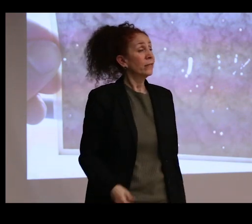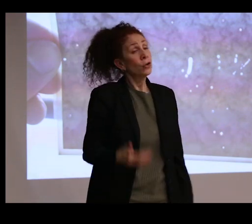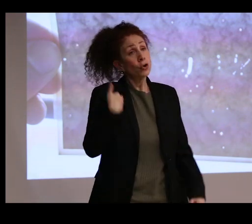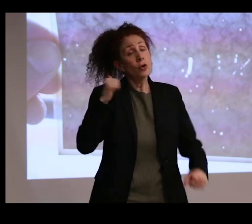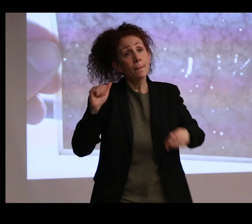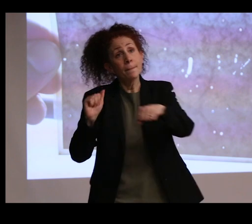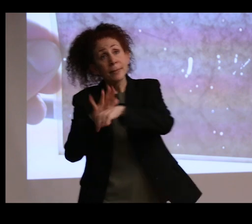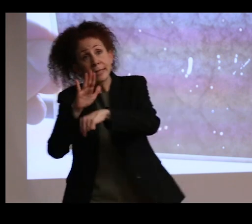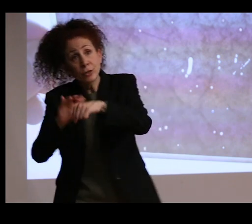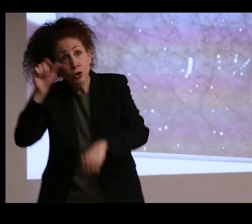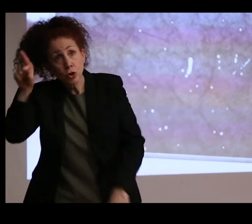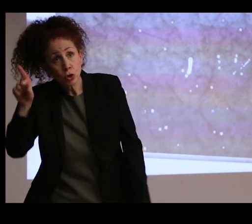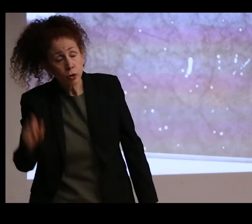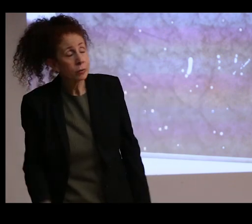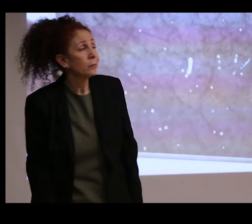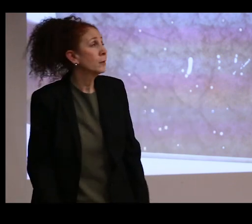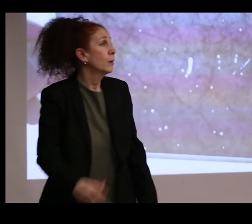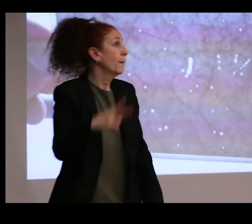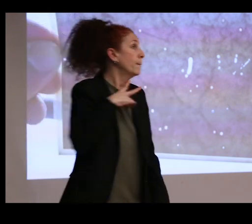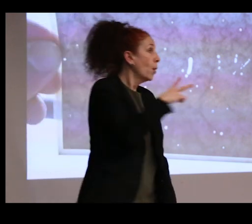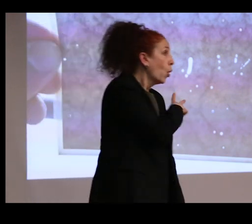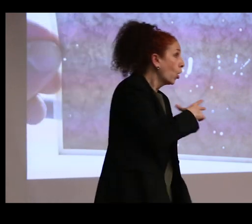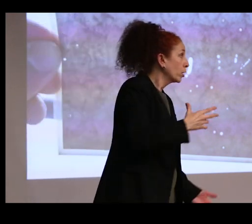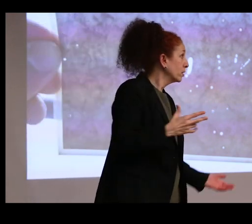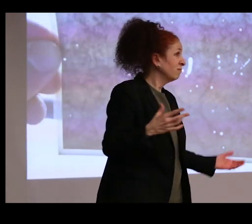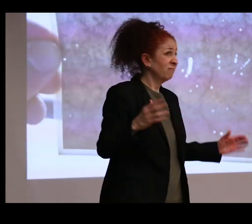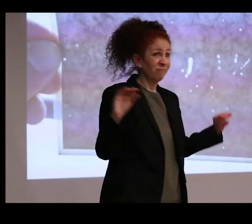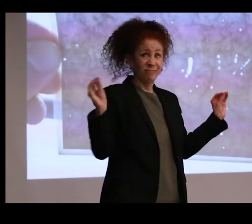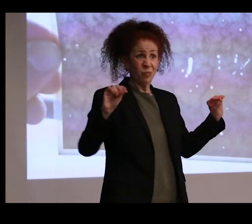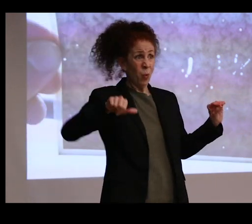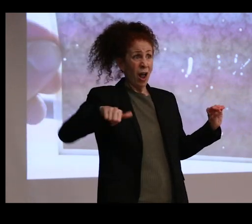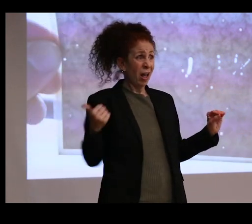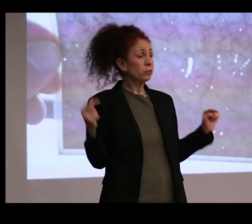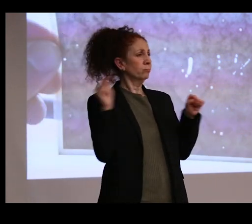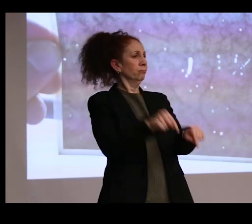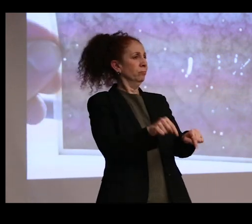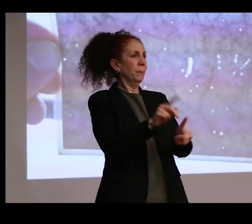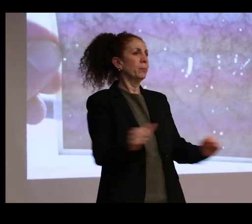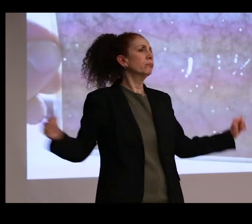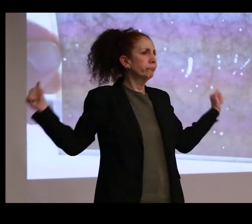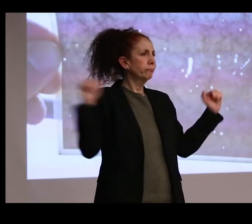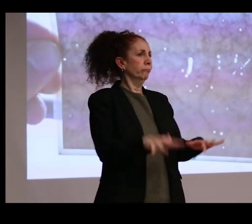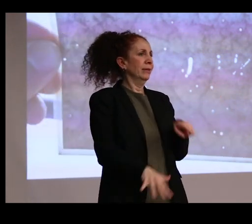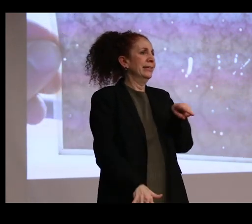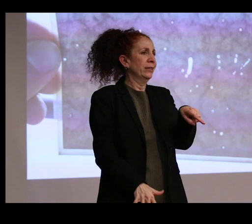There was People's Park. But other than that, where could people go? And we know that Madras, certainly